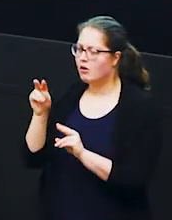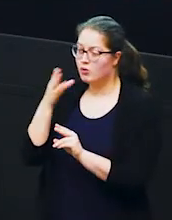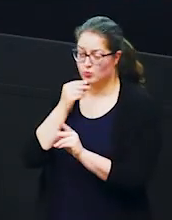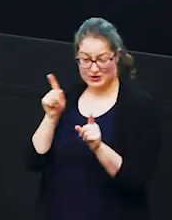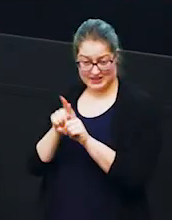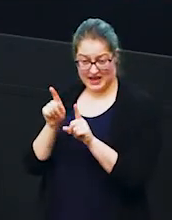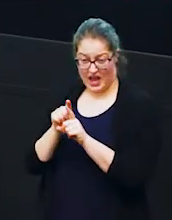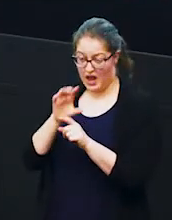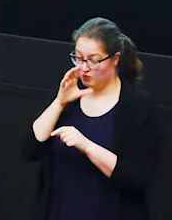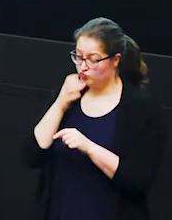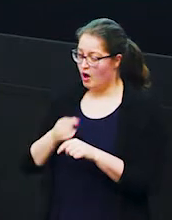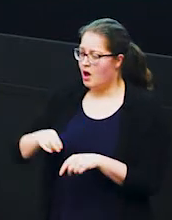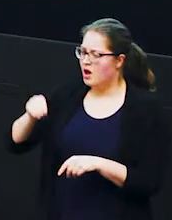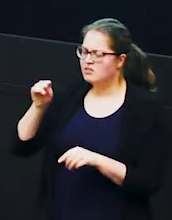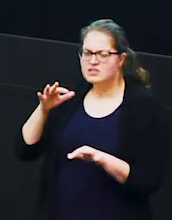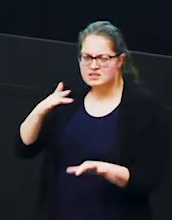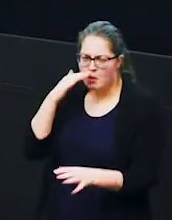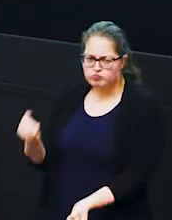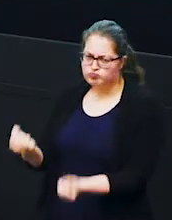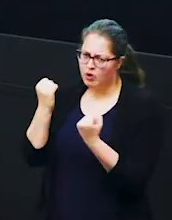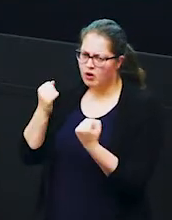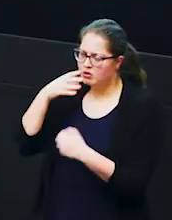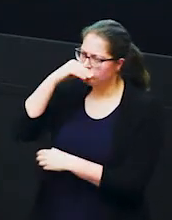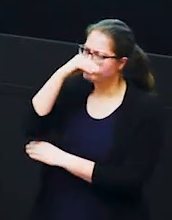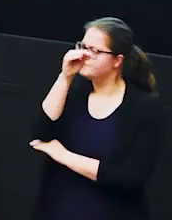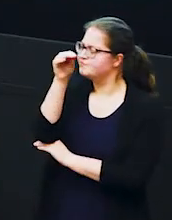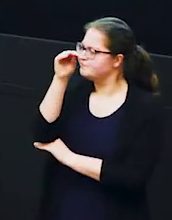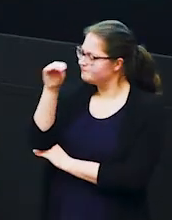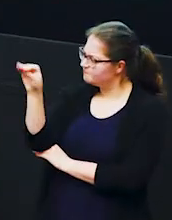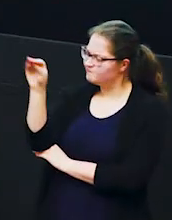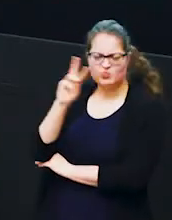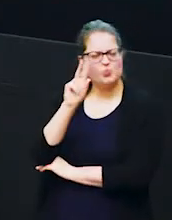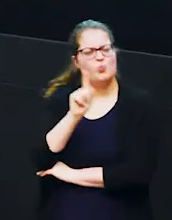and their really good sense of smell to check out what's going on over there in the distance